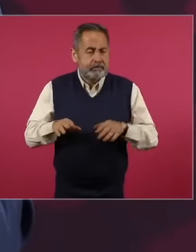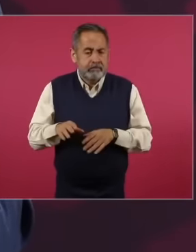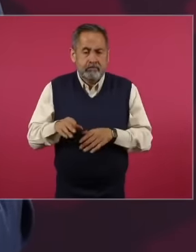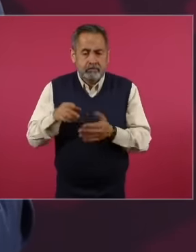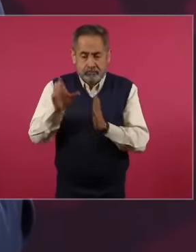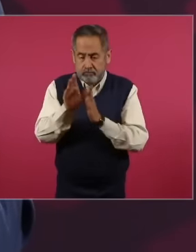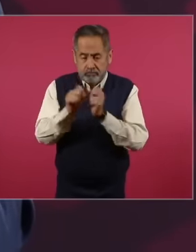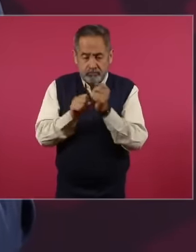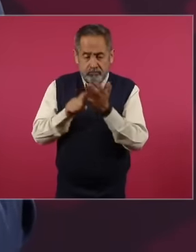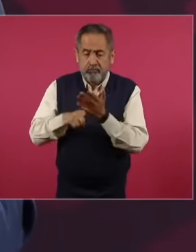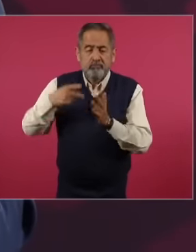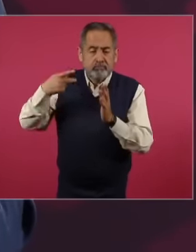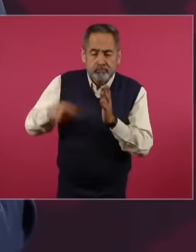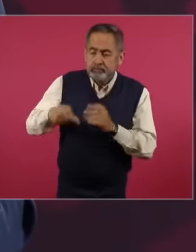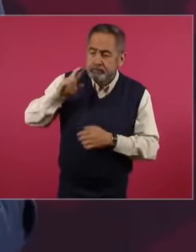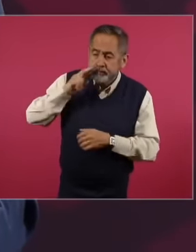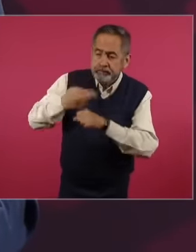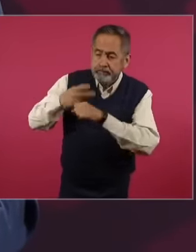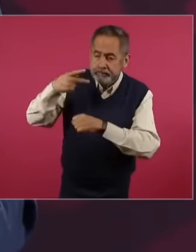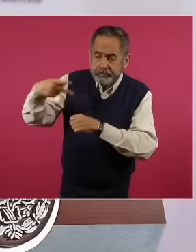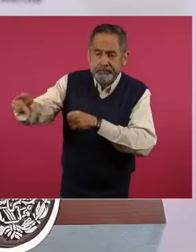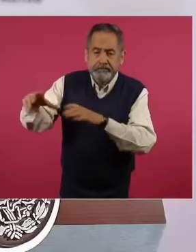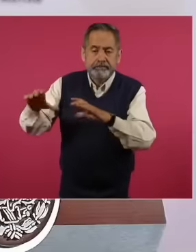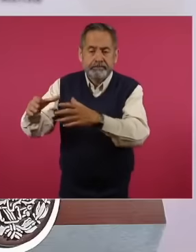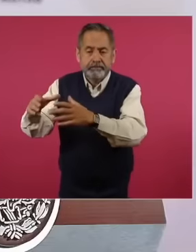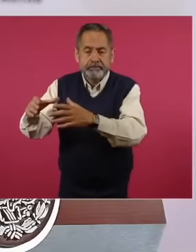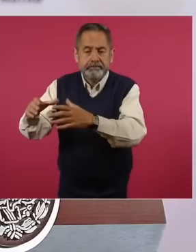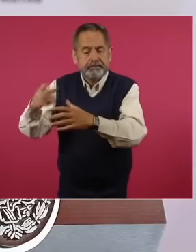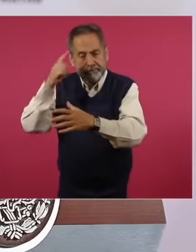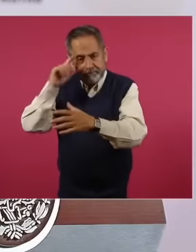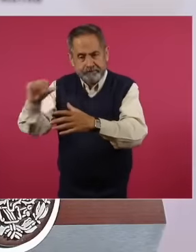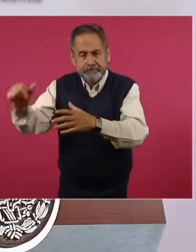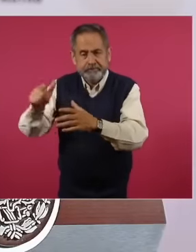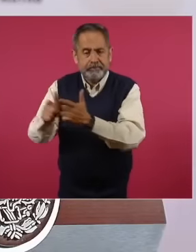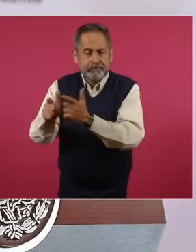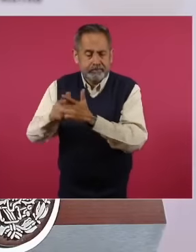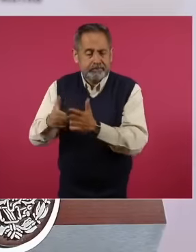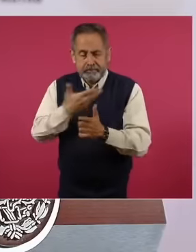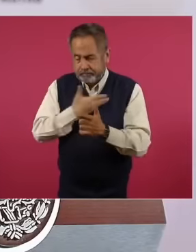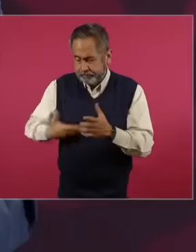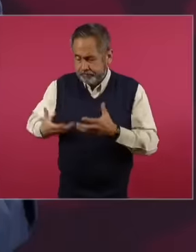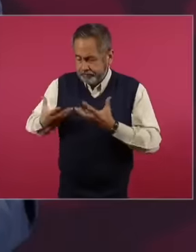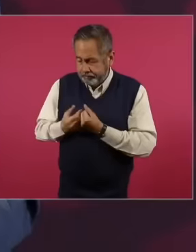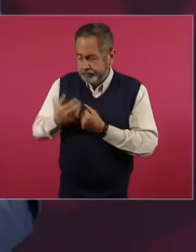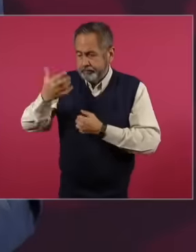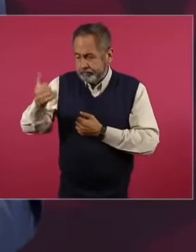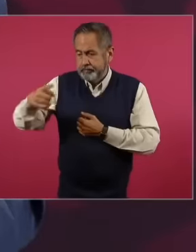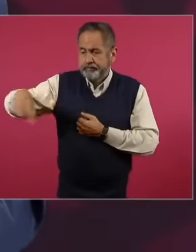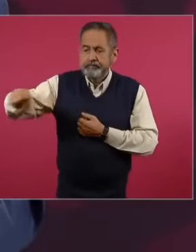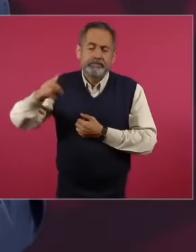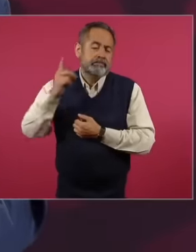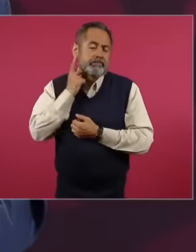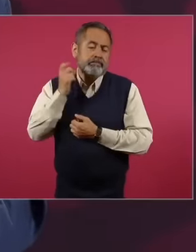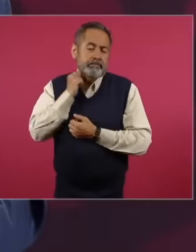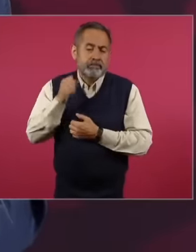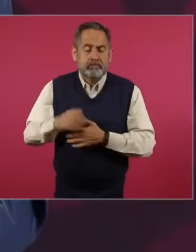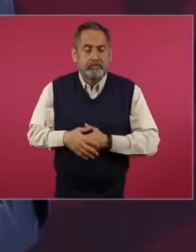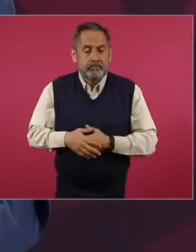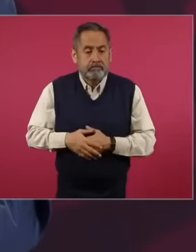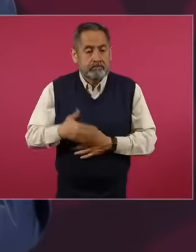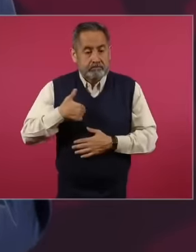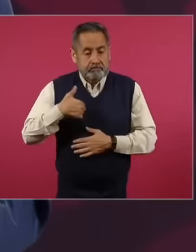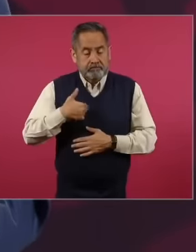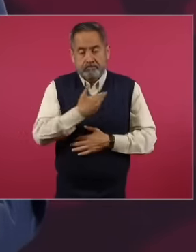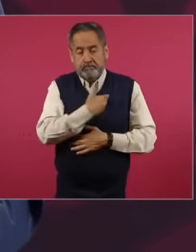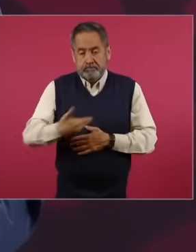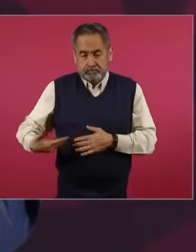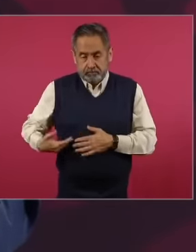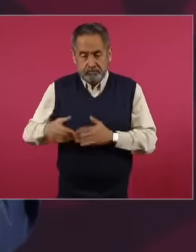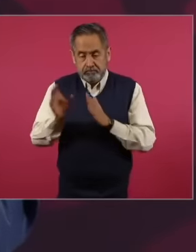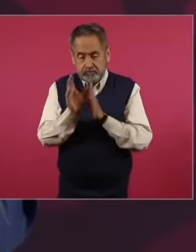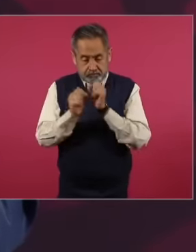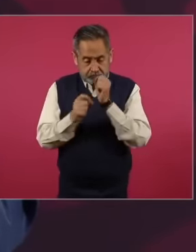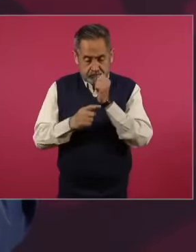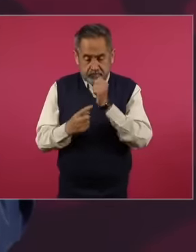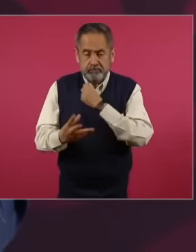to the executive and the legislative because the Executive has the power to present